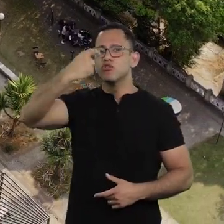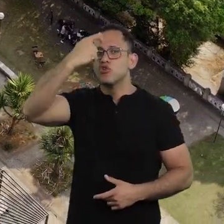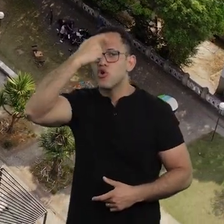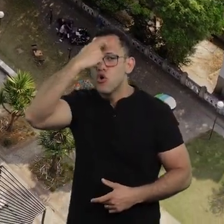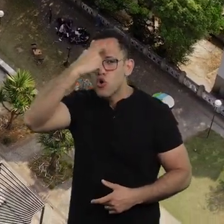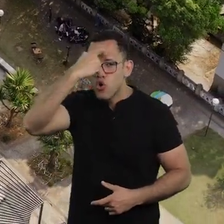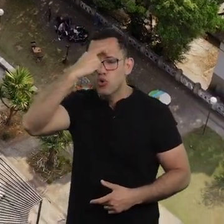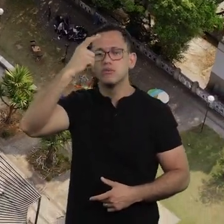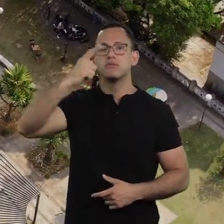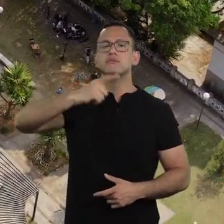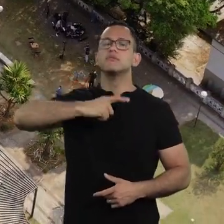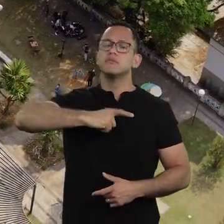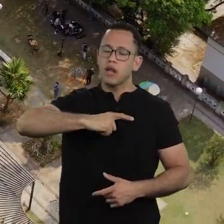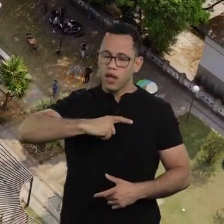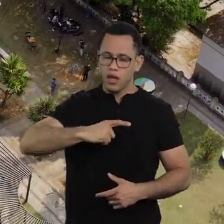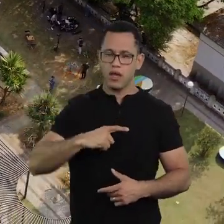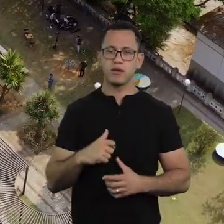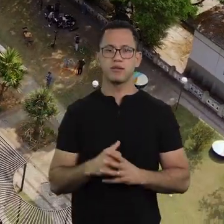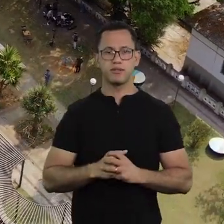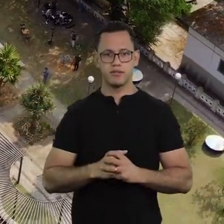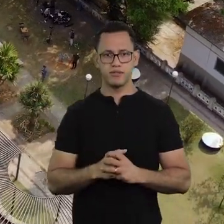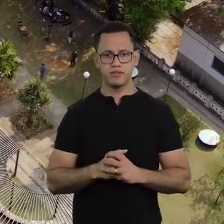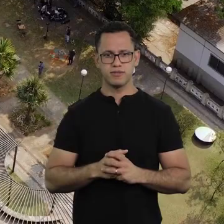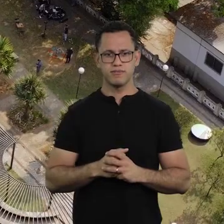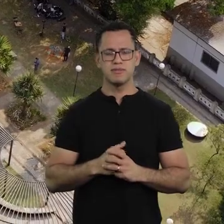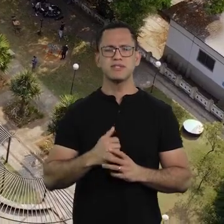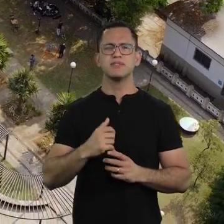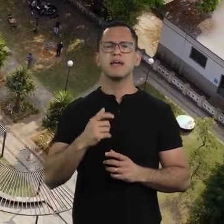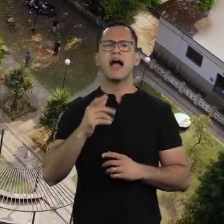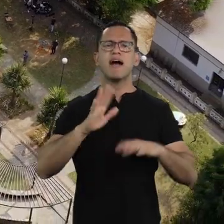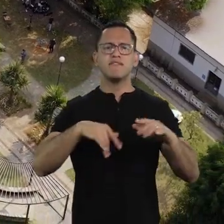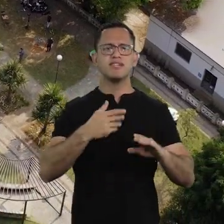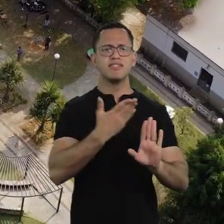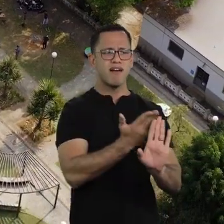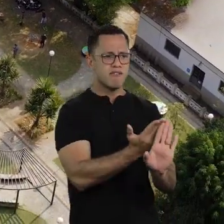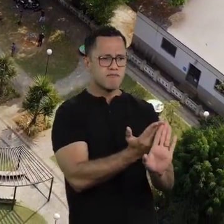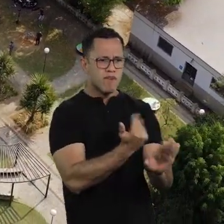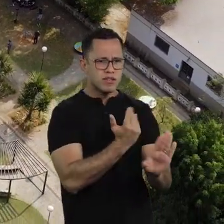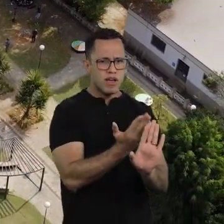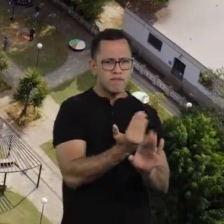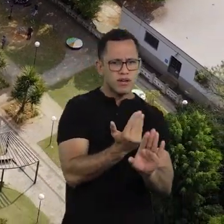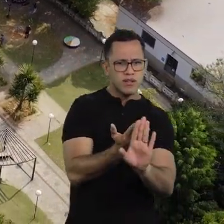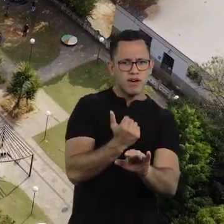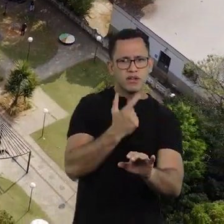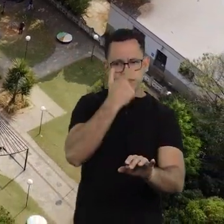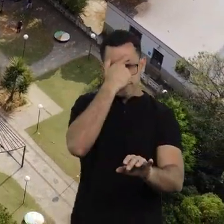who has knowledge, even though they defend themselves from it, Even though they try to walk away